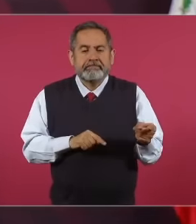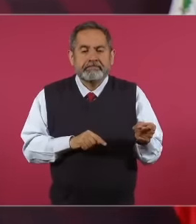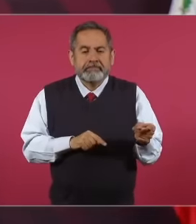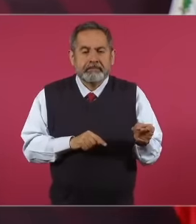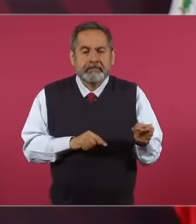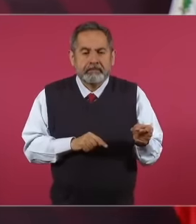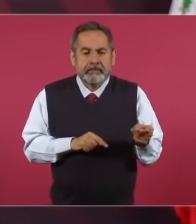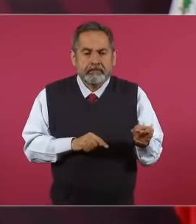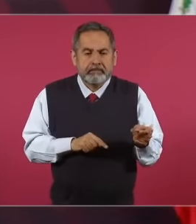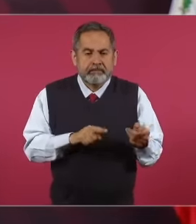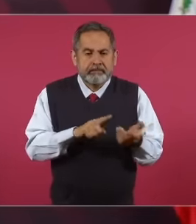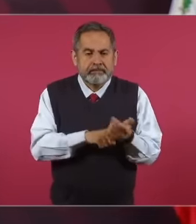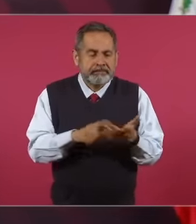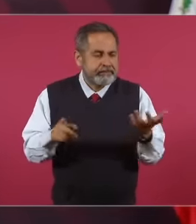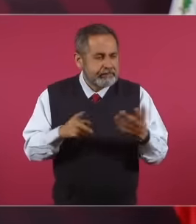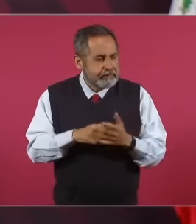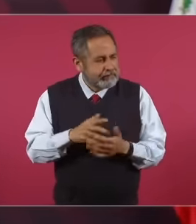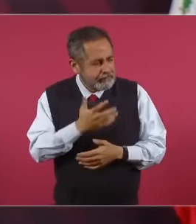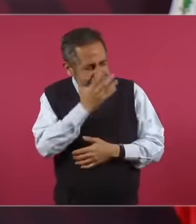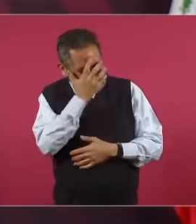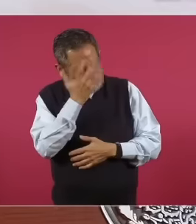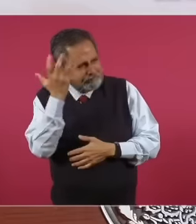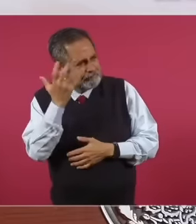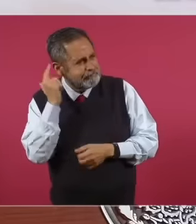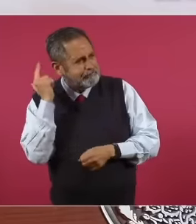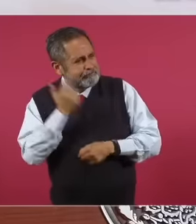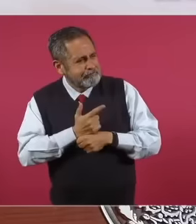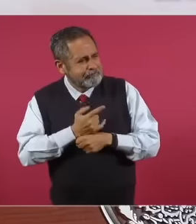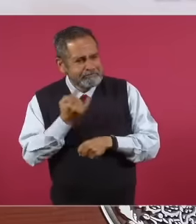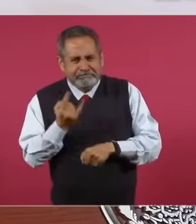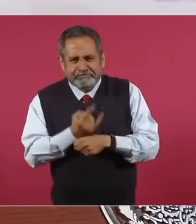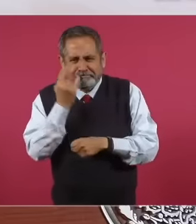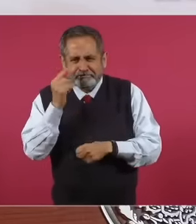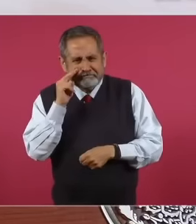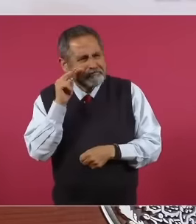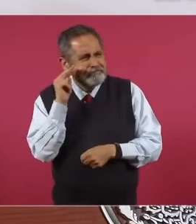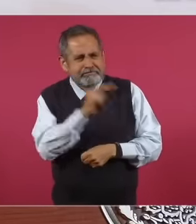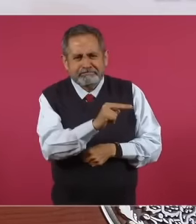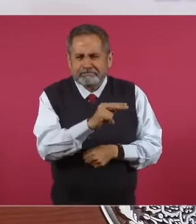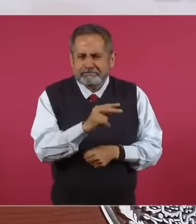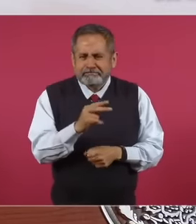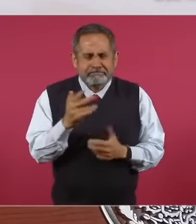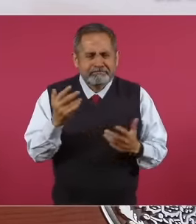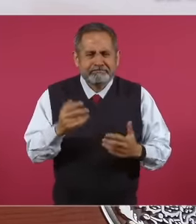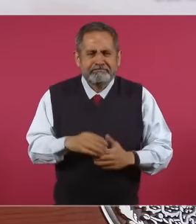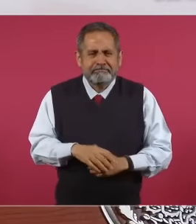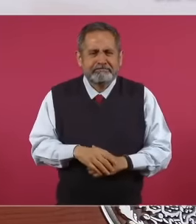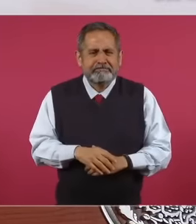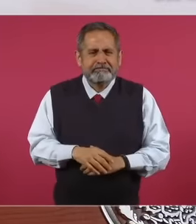defining